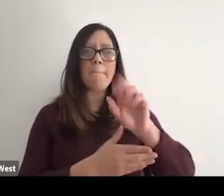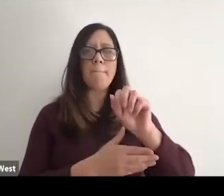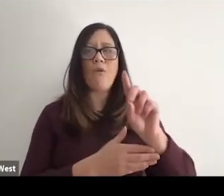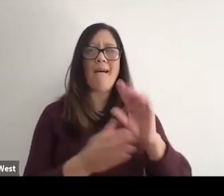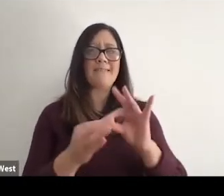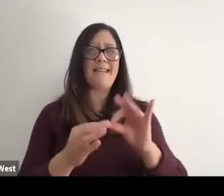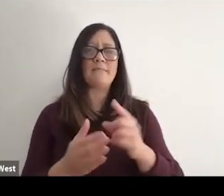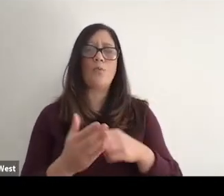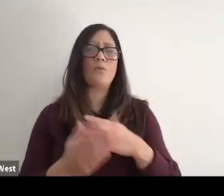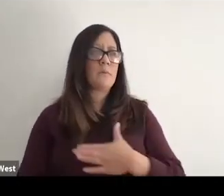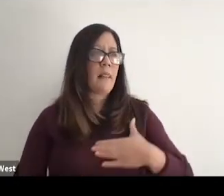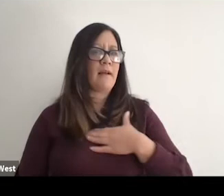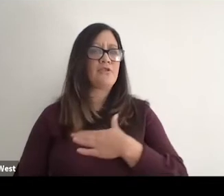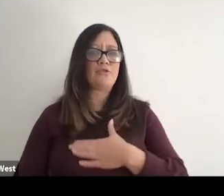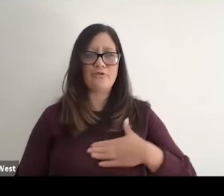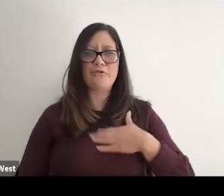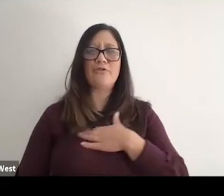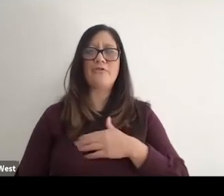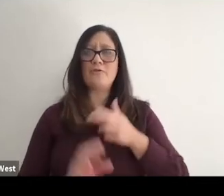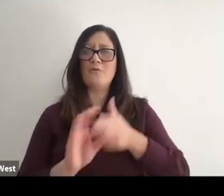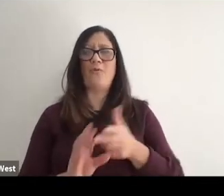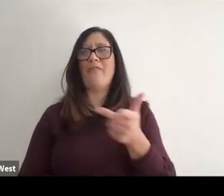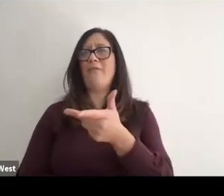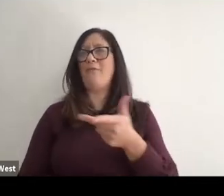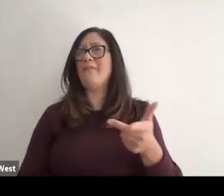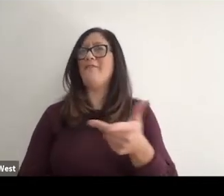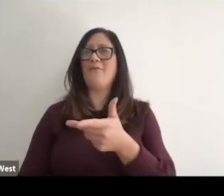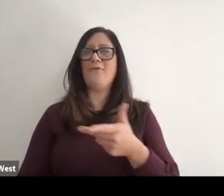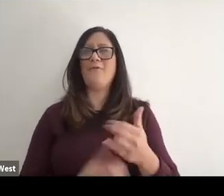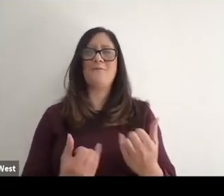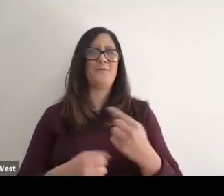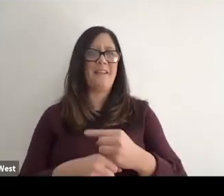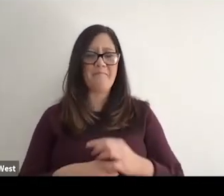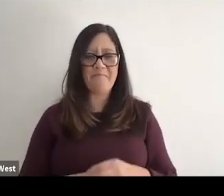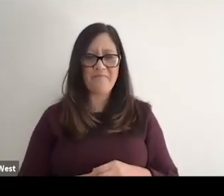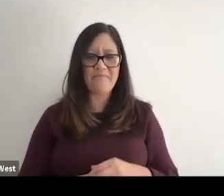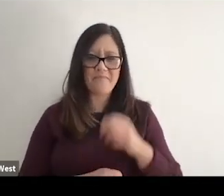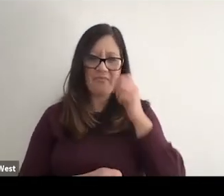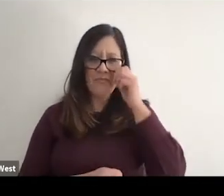Brad said about what a pleasure it's been to be with the three of you today.